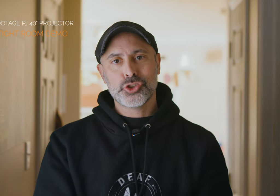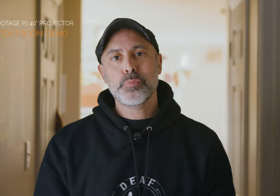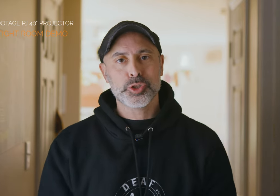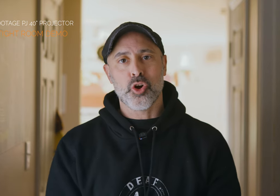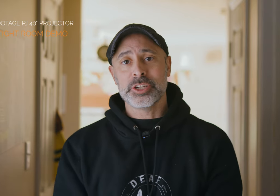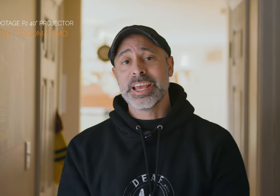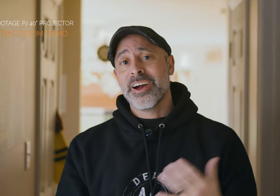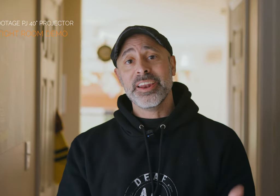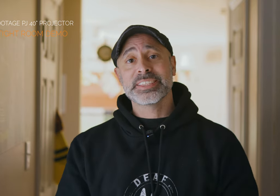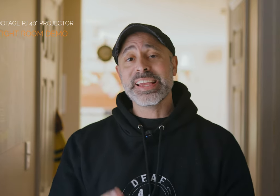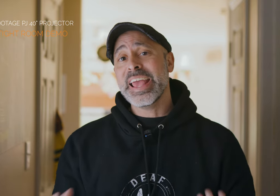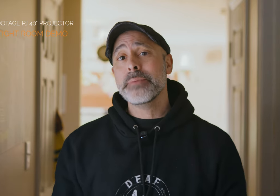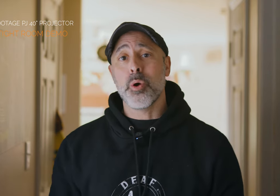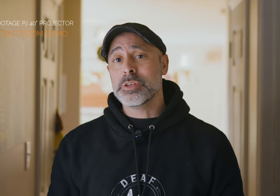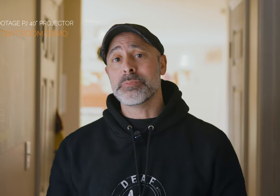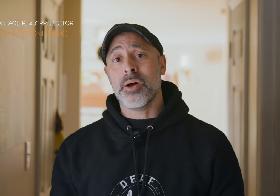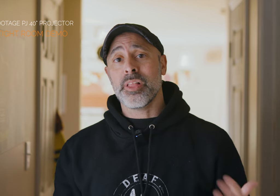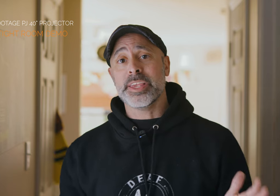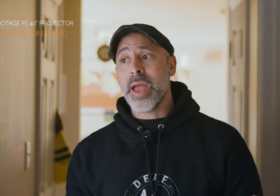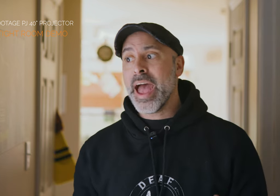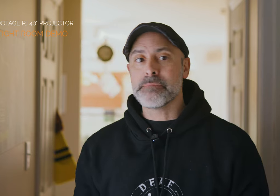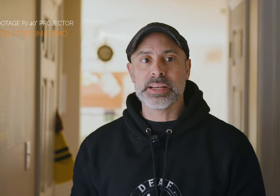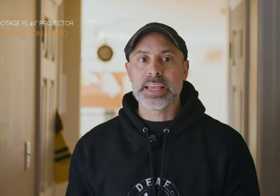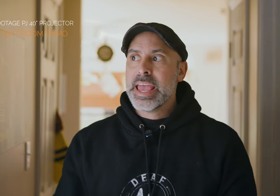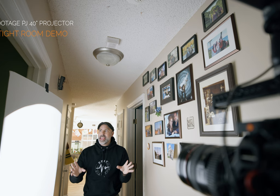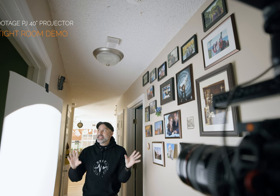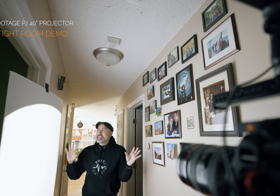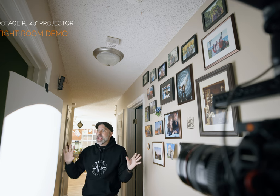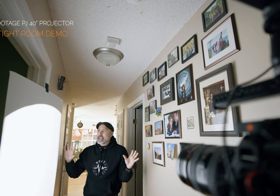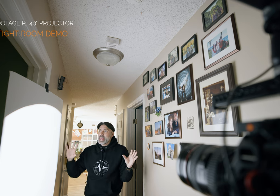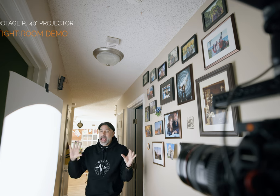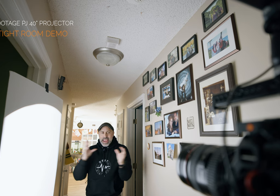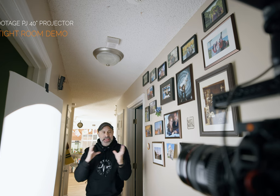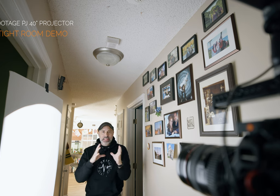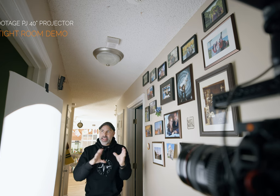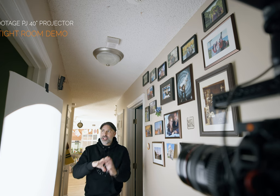supercharge on honestly any bowens mount light you have because it can take any light and turn